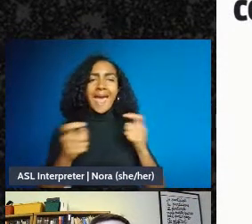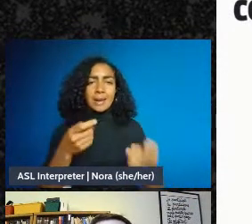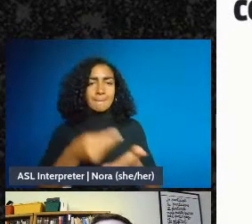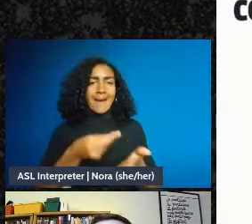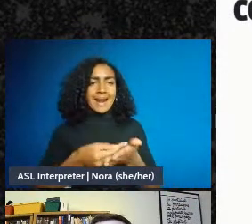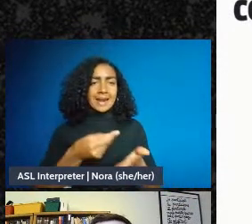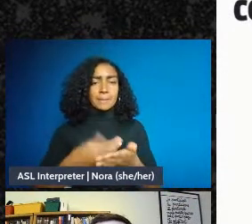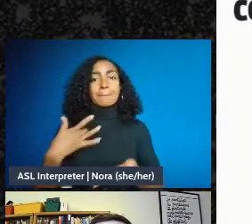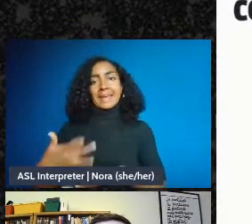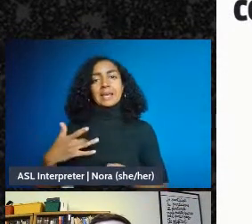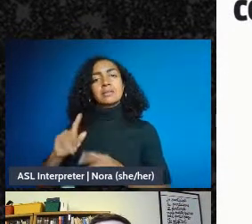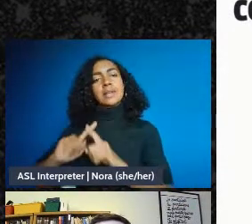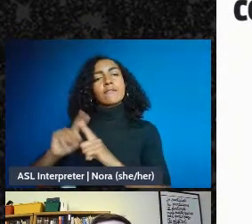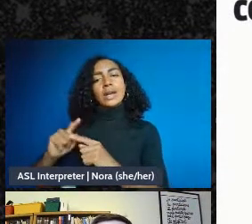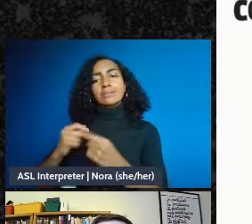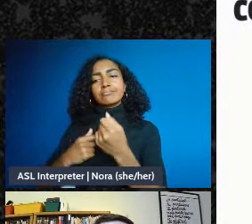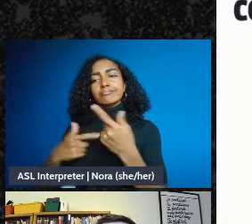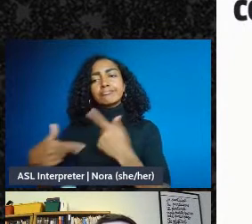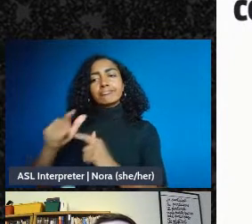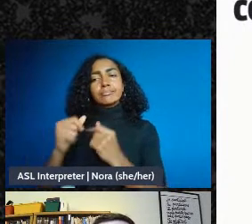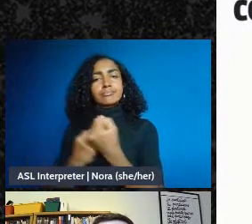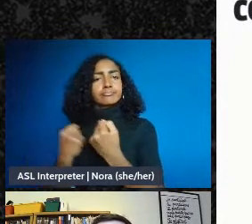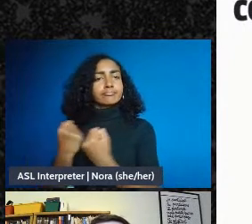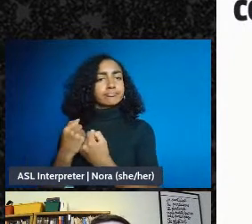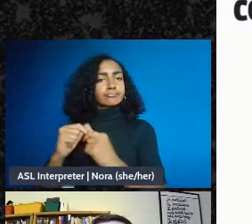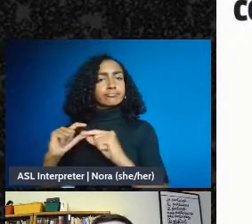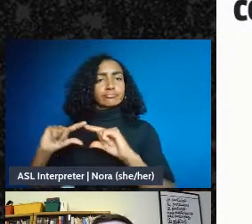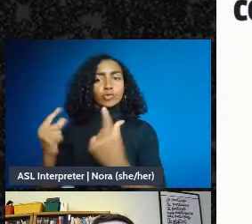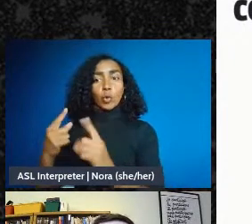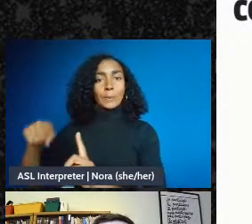there are other models out there that people are using but it seems to me like these are the five